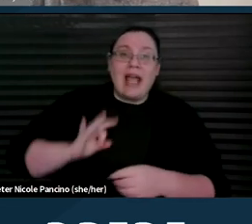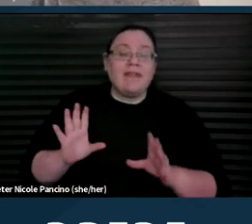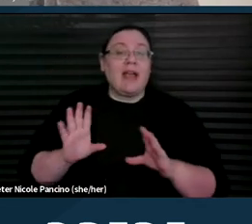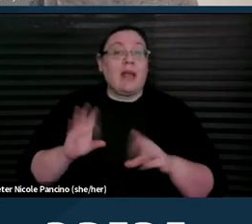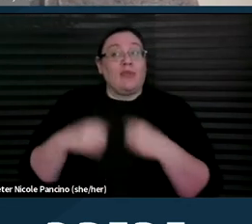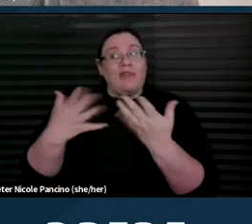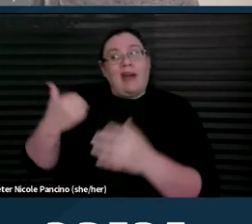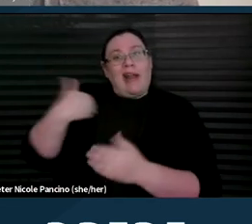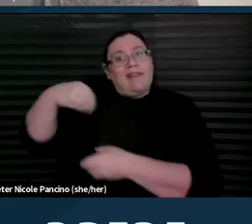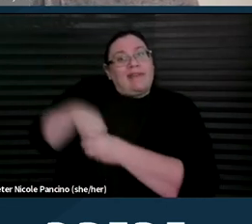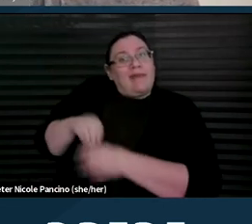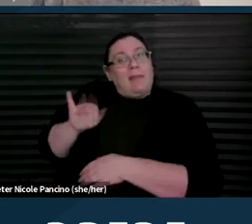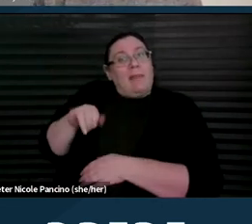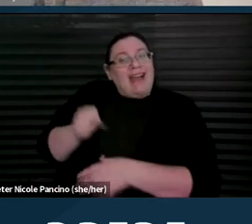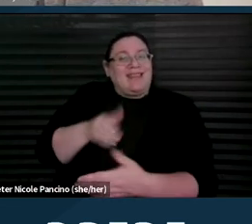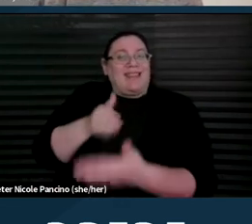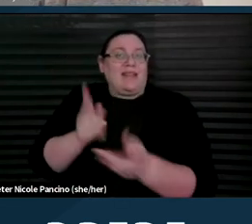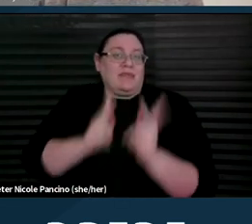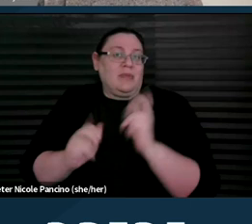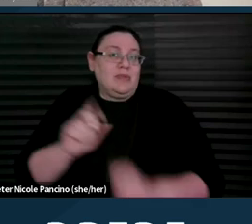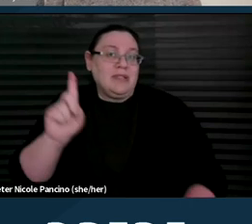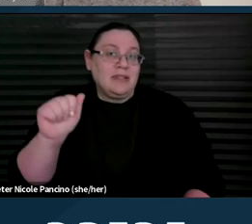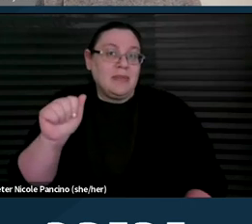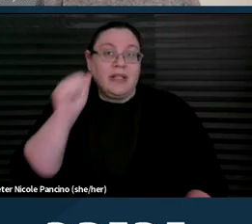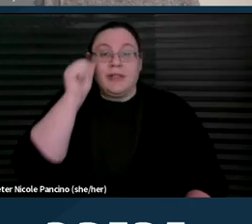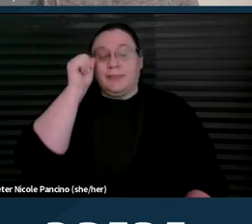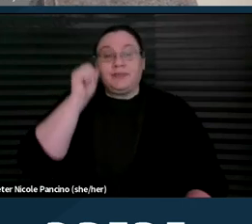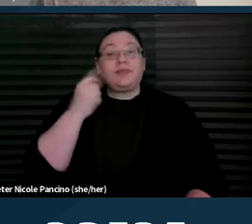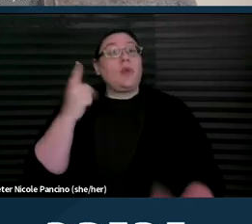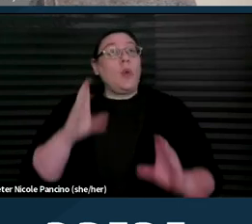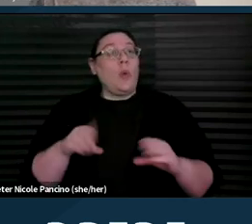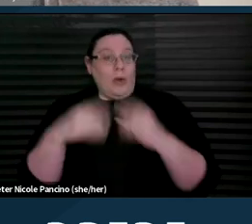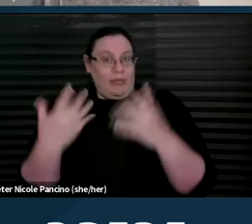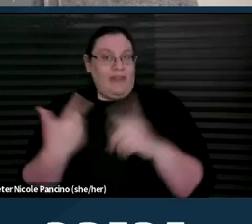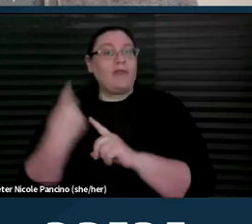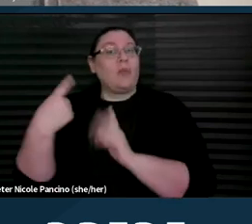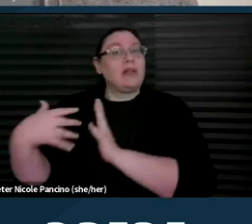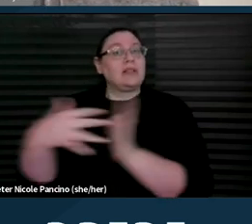against people with disabilities. One provider in a study referred to people with disabilities